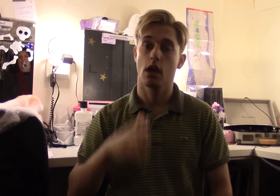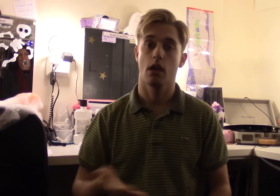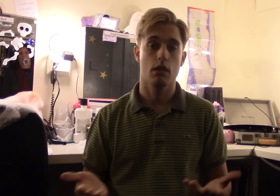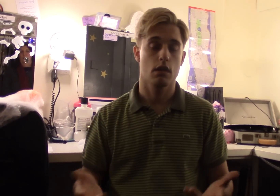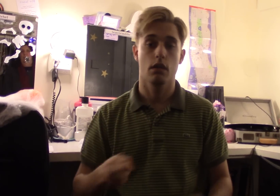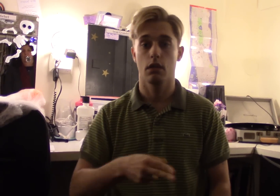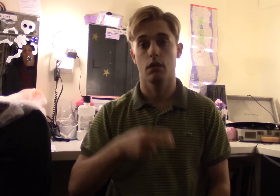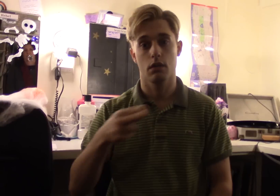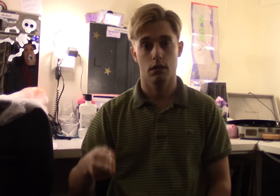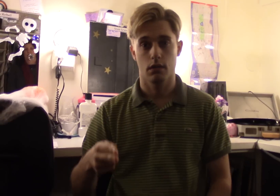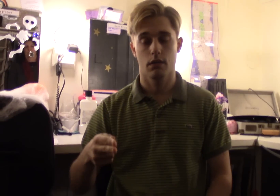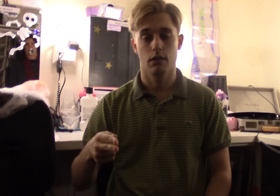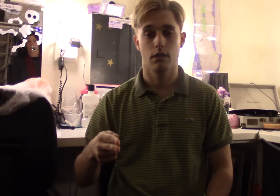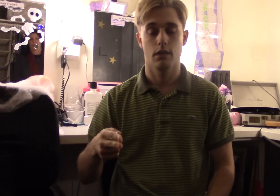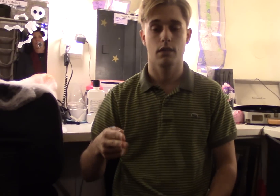and if you are deaf or hard of hearing